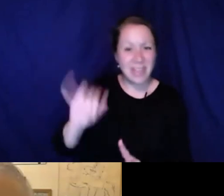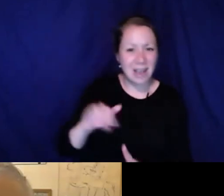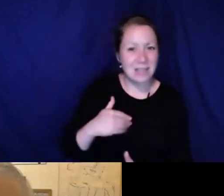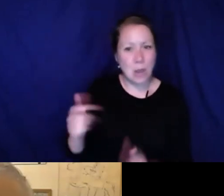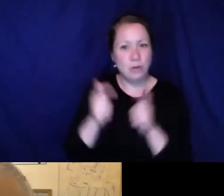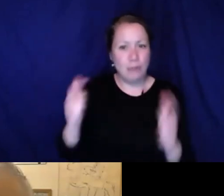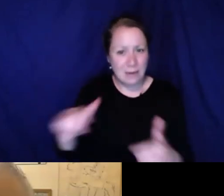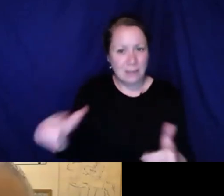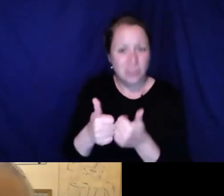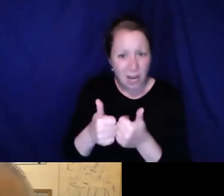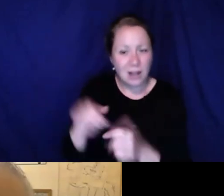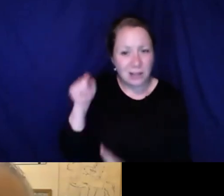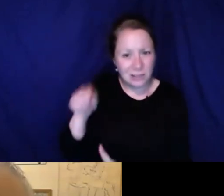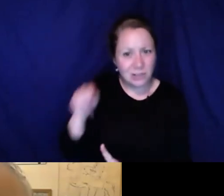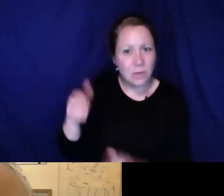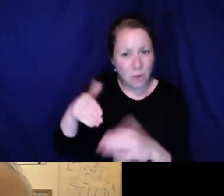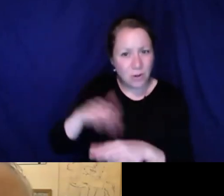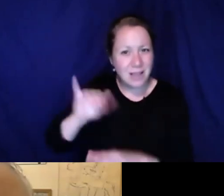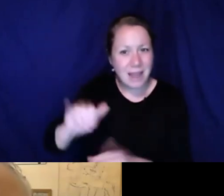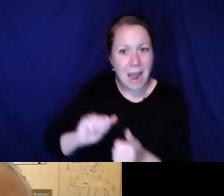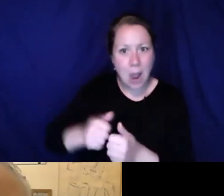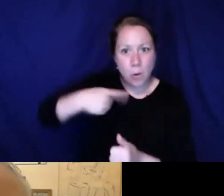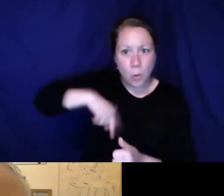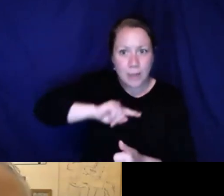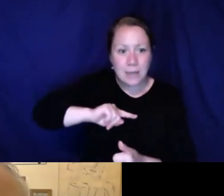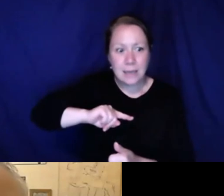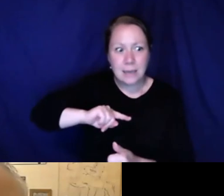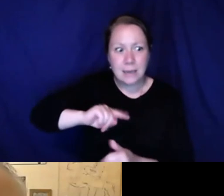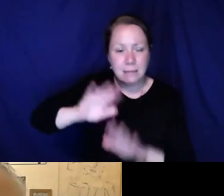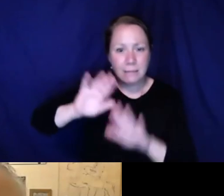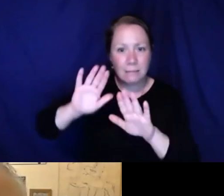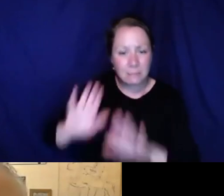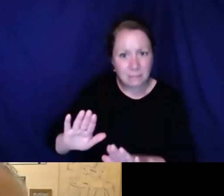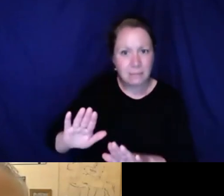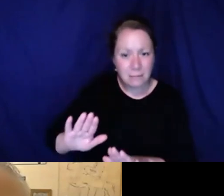the gored on people with